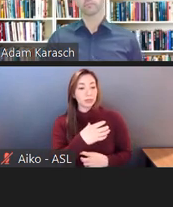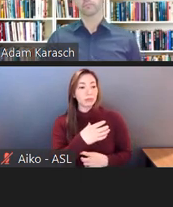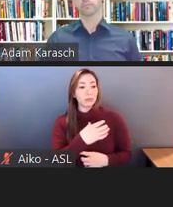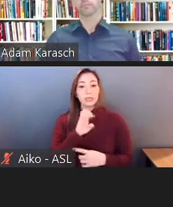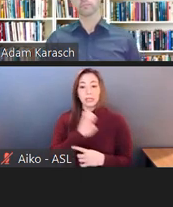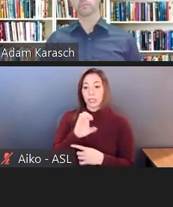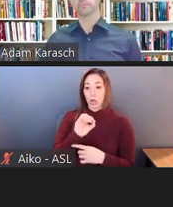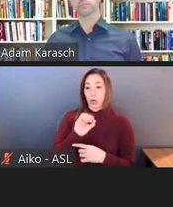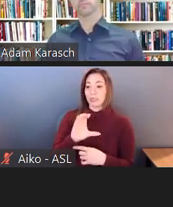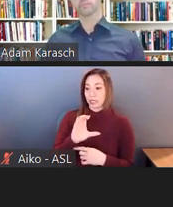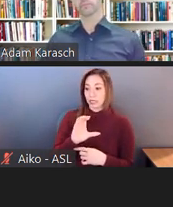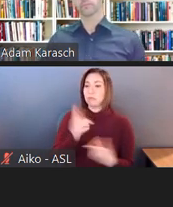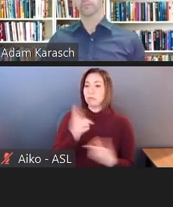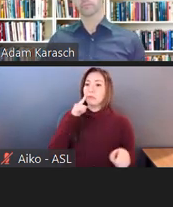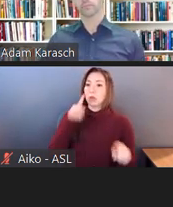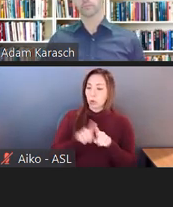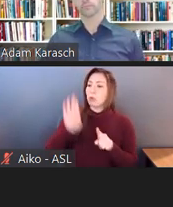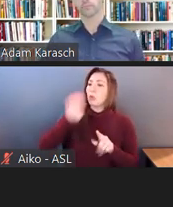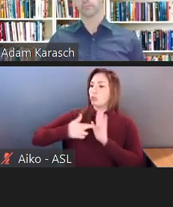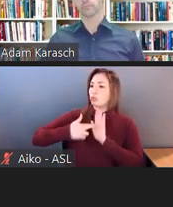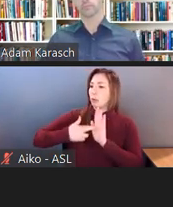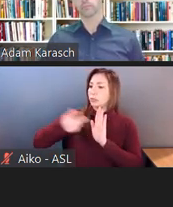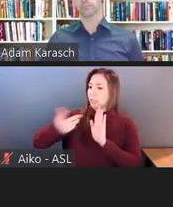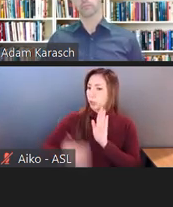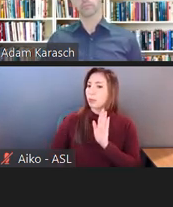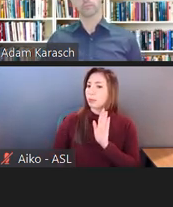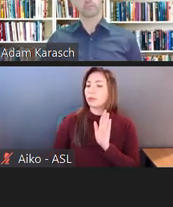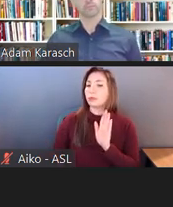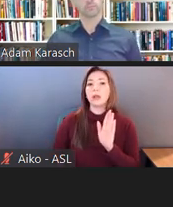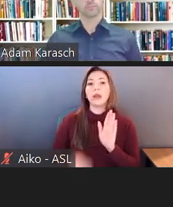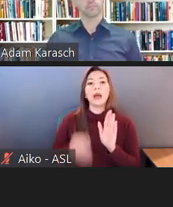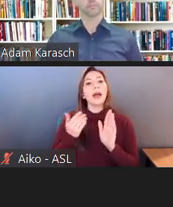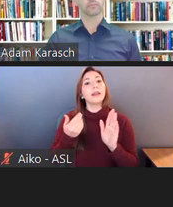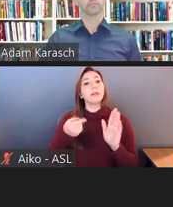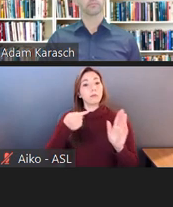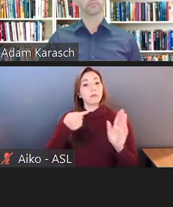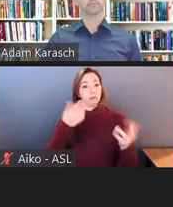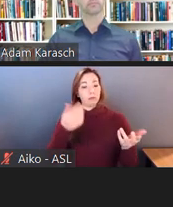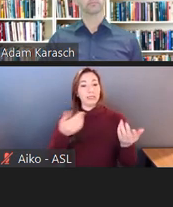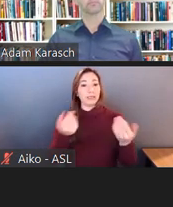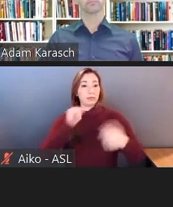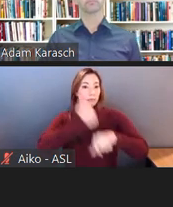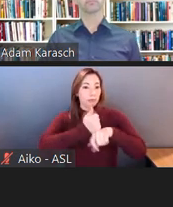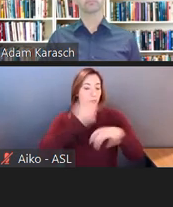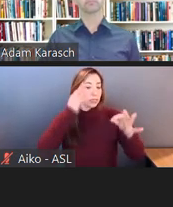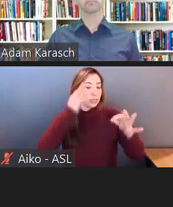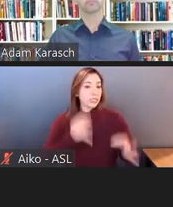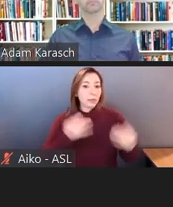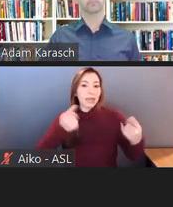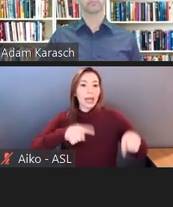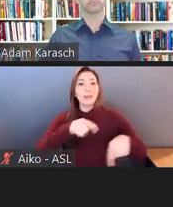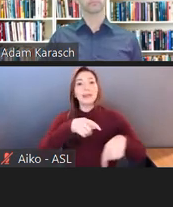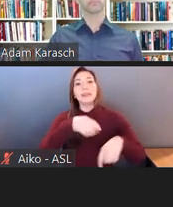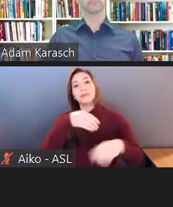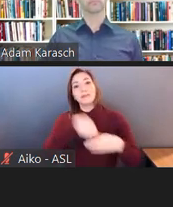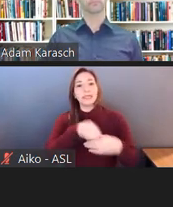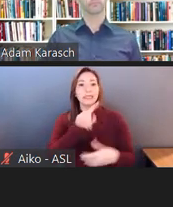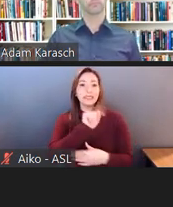and filed the lawsuit in Texas Federal Court. This is why if you look at the case names, it doesn't have the name of the applicants.